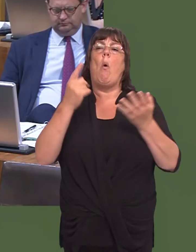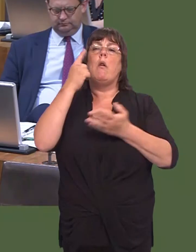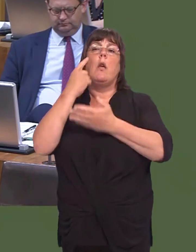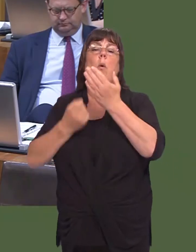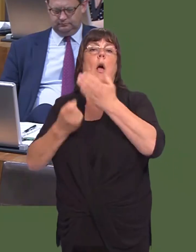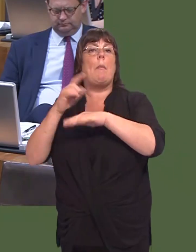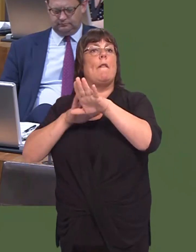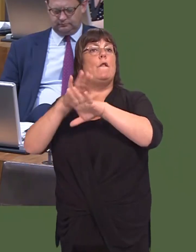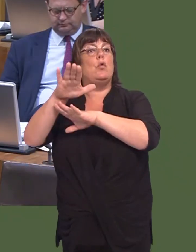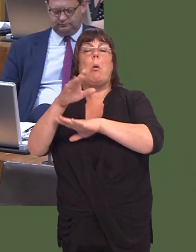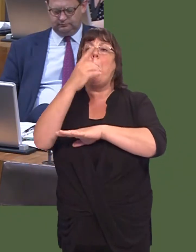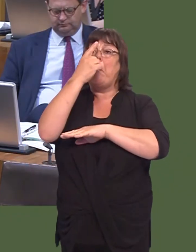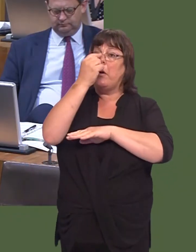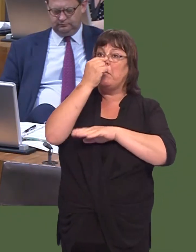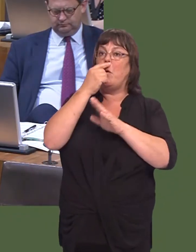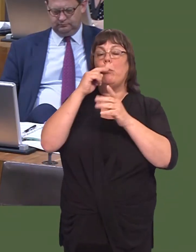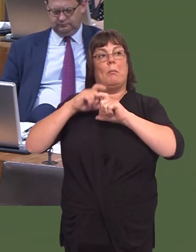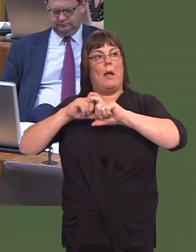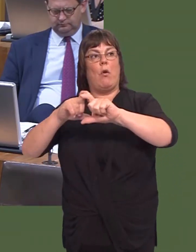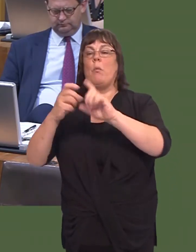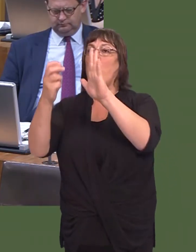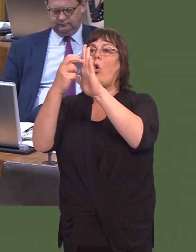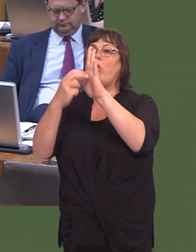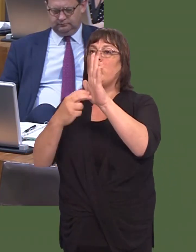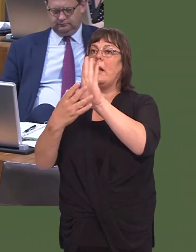The contractor model will still be an important part of GP delivery in the future, but increasingly